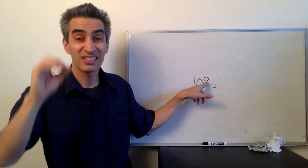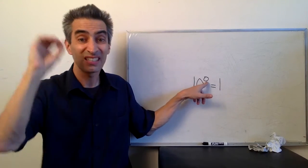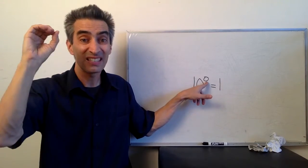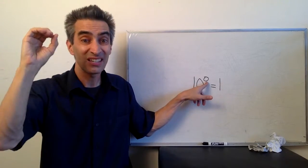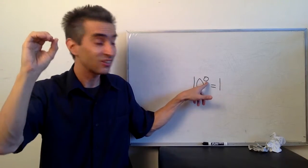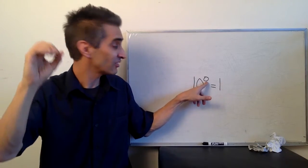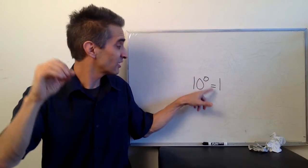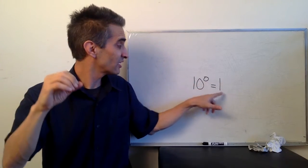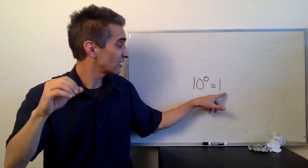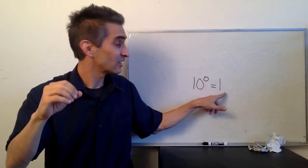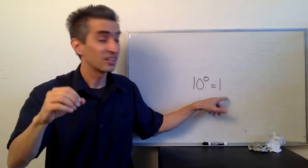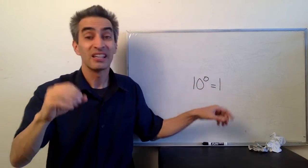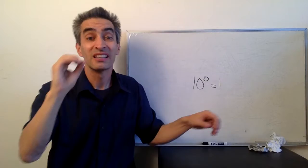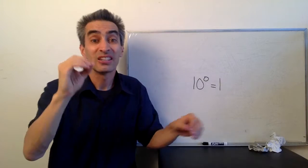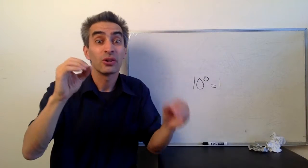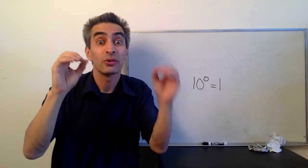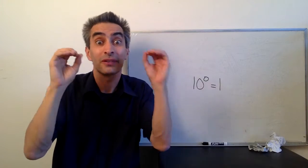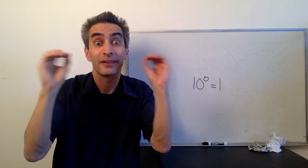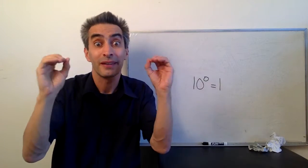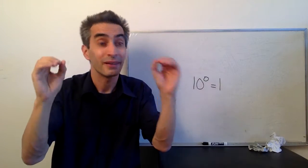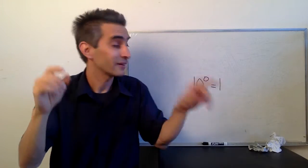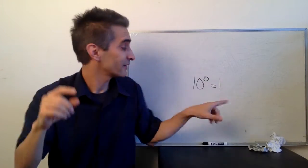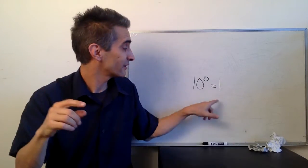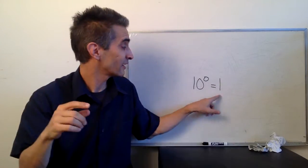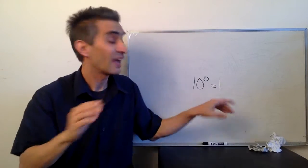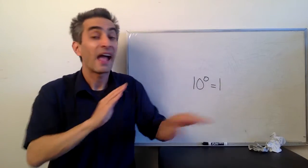the 0 is there and after the 1 there's no 0's.